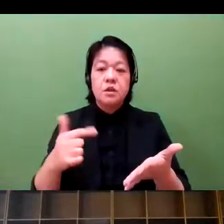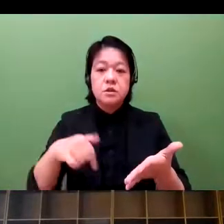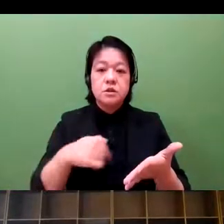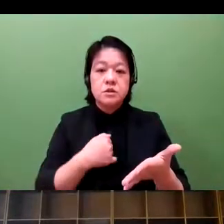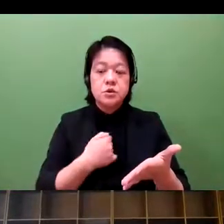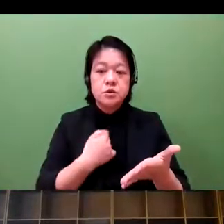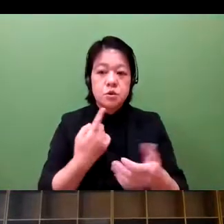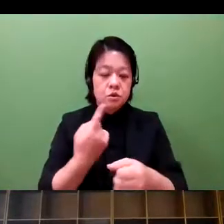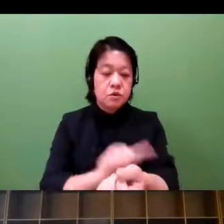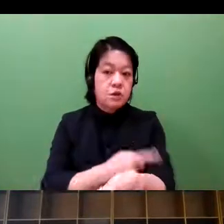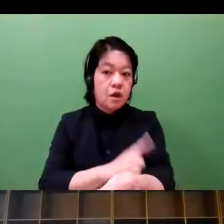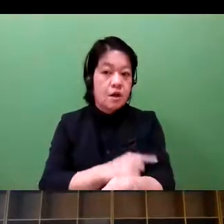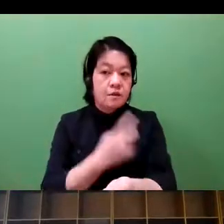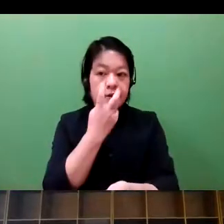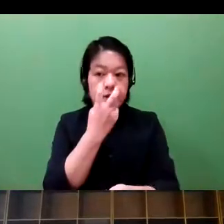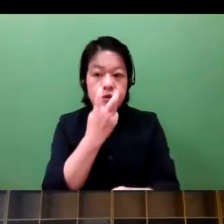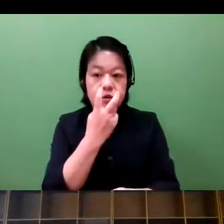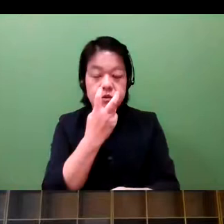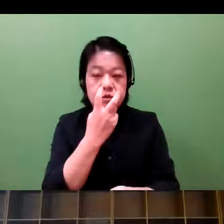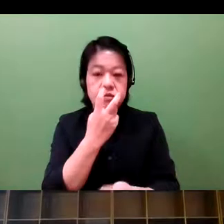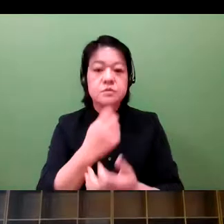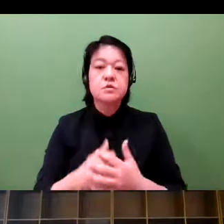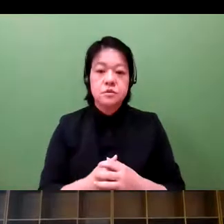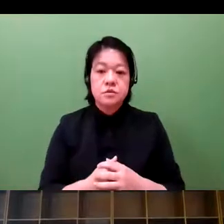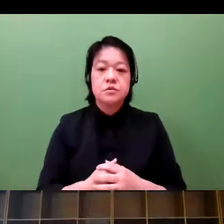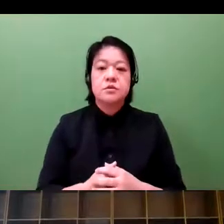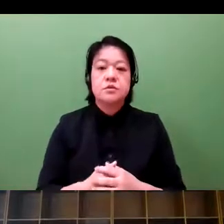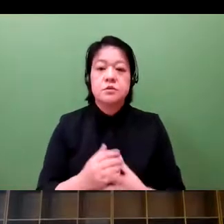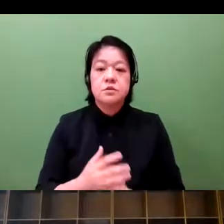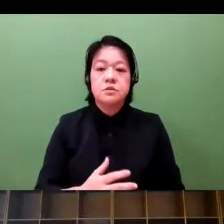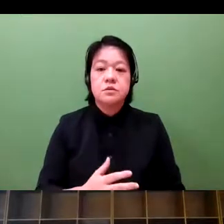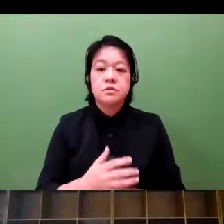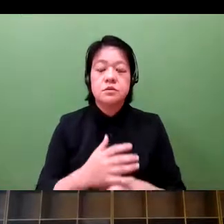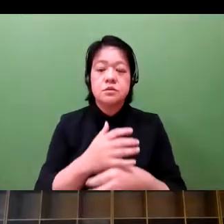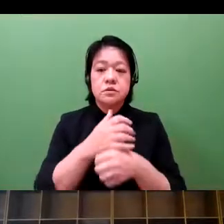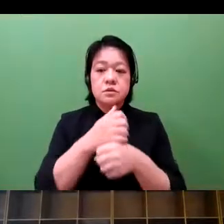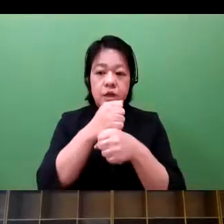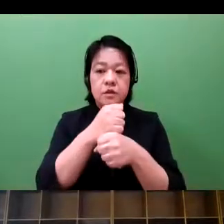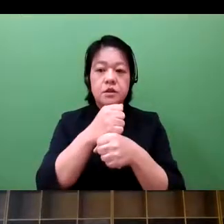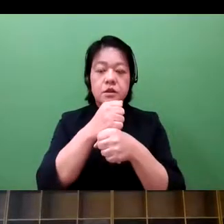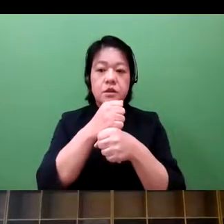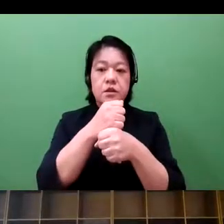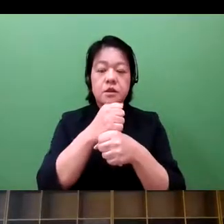the medical diagnostic information.